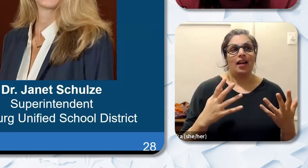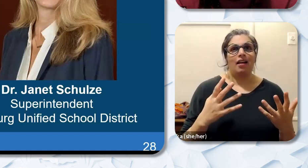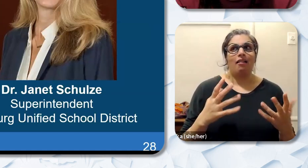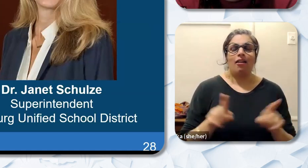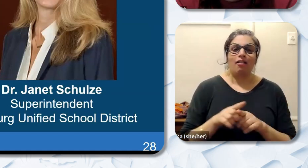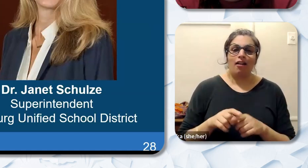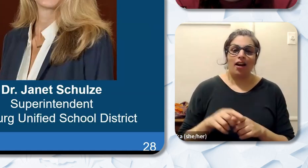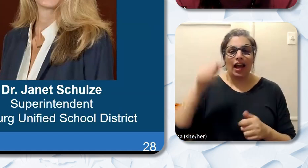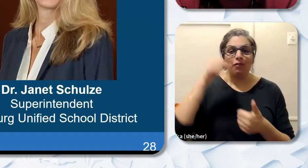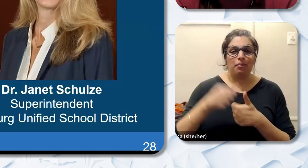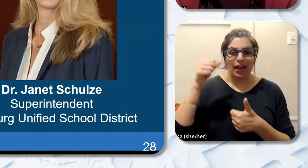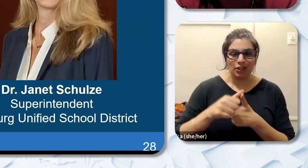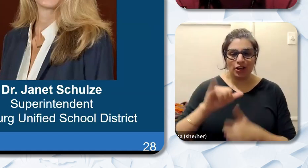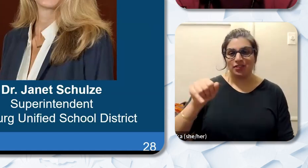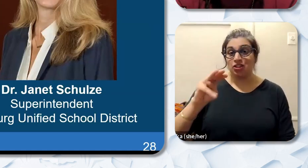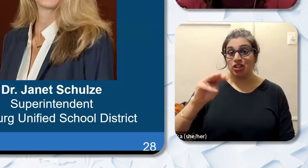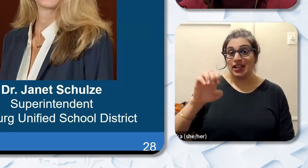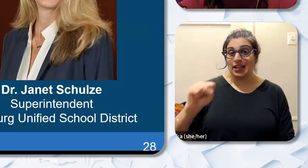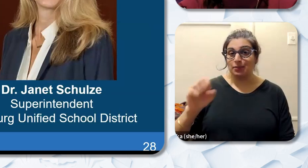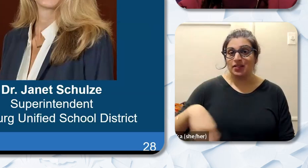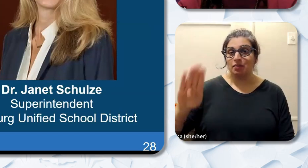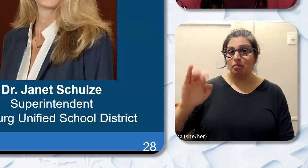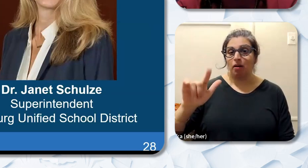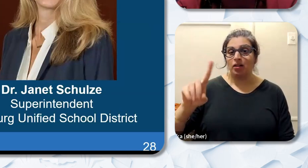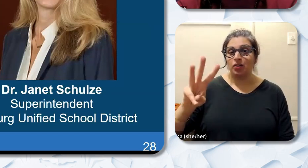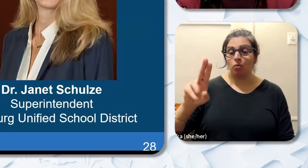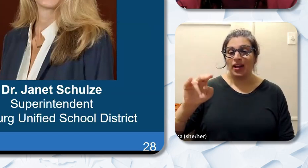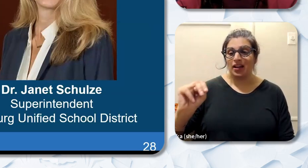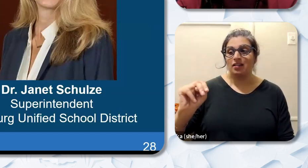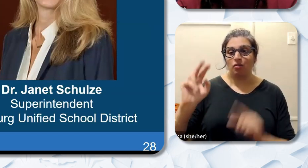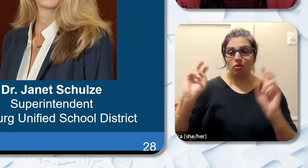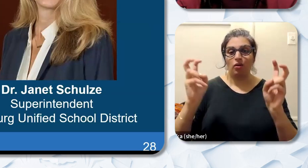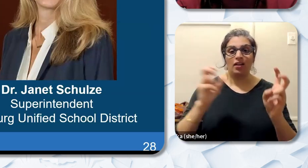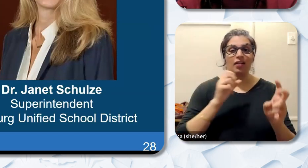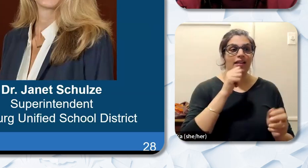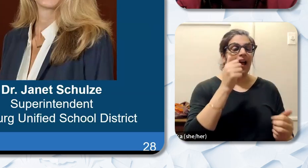Baldwin quote in which he said “Not everything that is faced can be changed but nothing can be